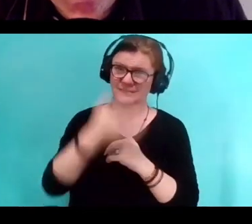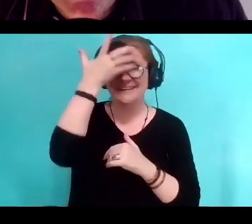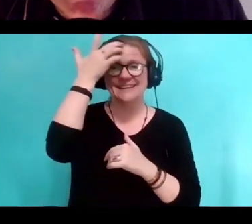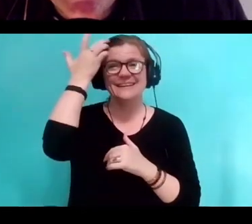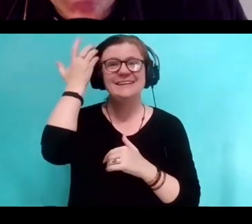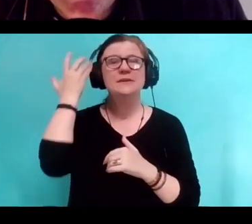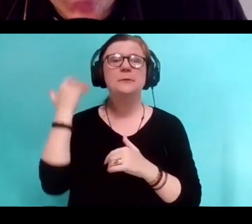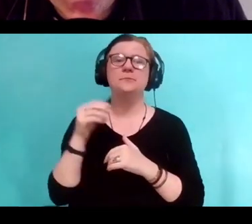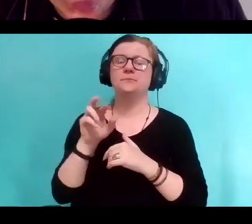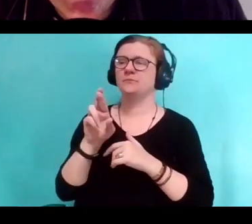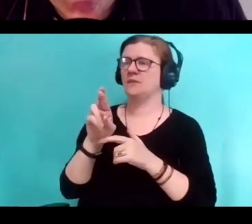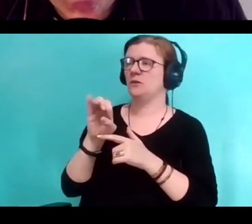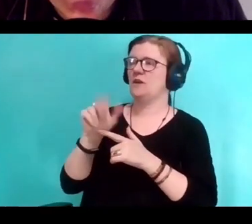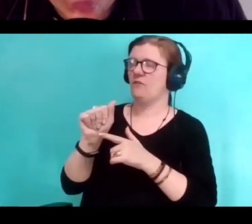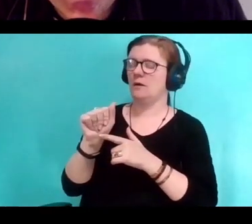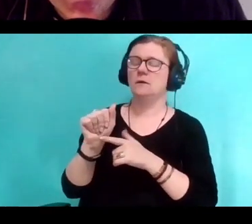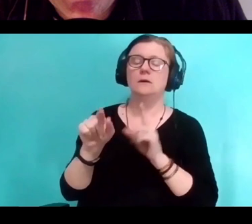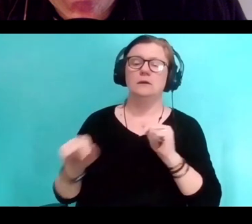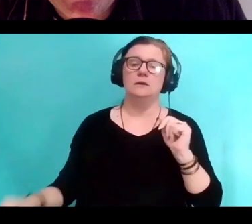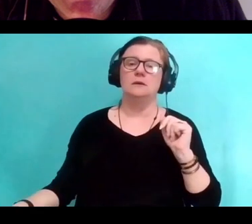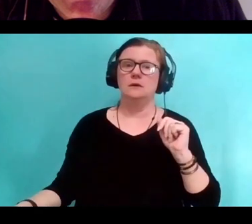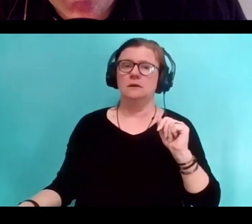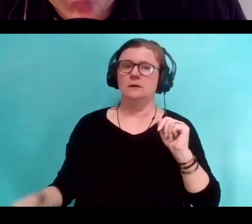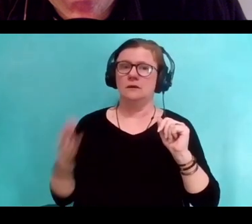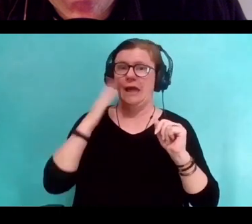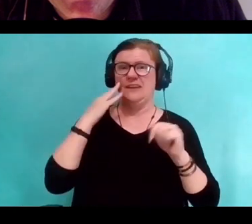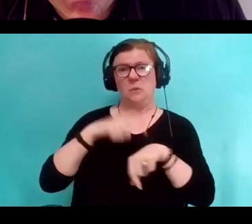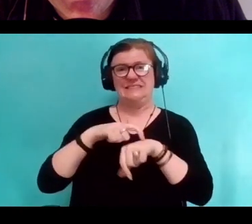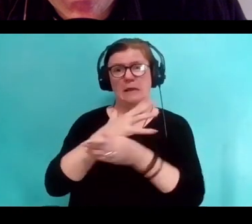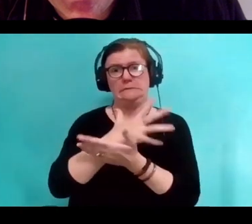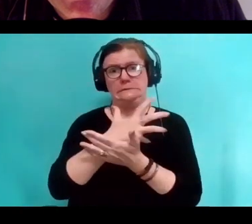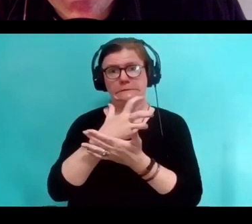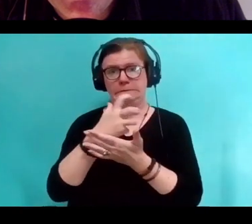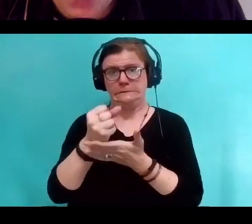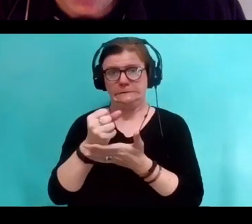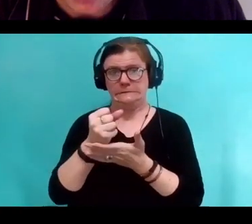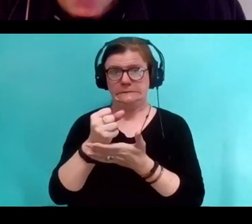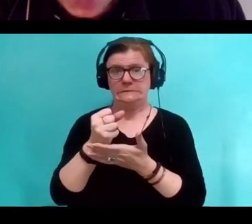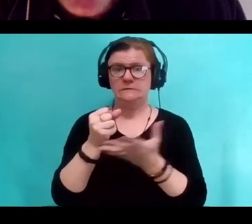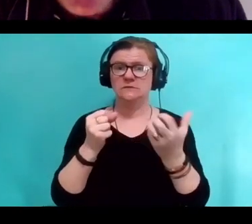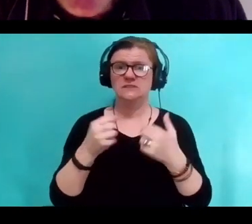Oh, speaking of art. Well, first off I know we're running out of time. I didn't know if you wanted to look at any. - Oh five minutes left,